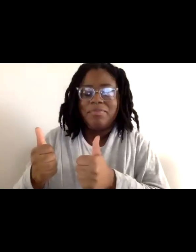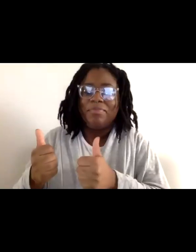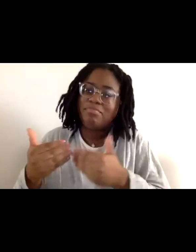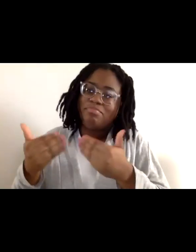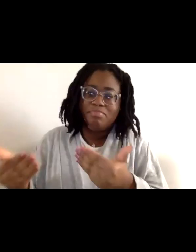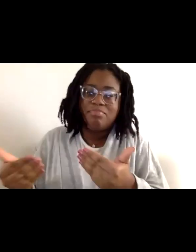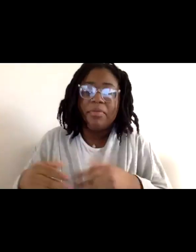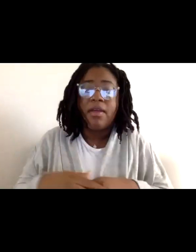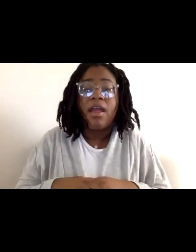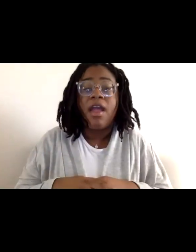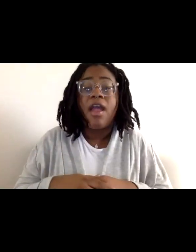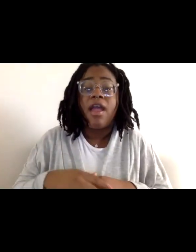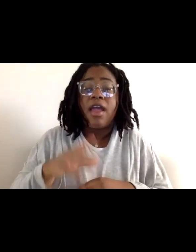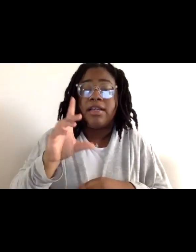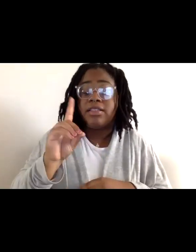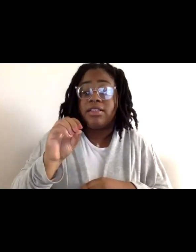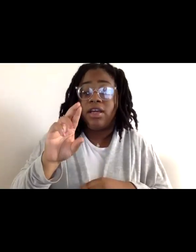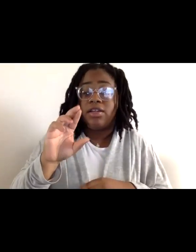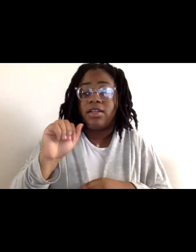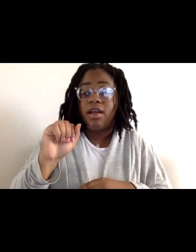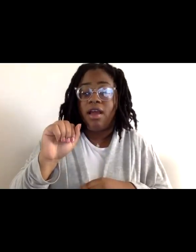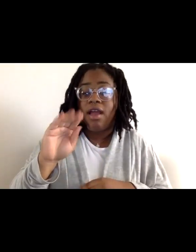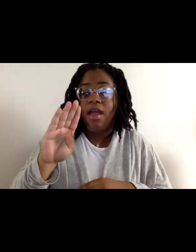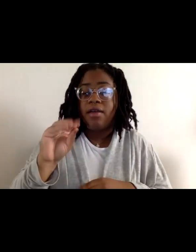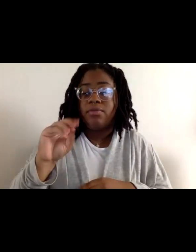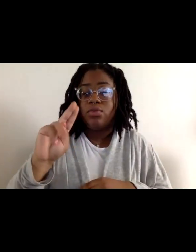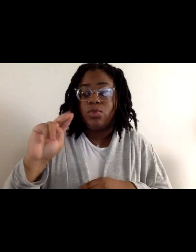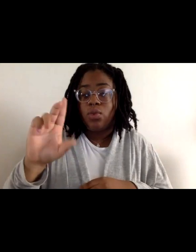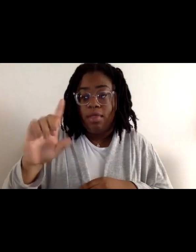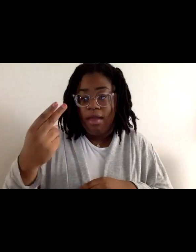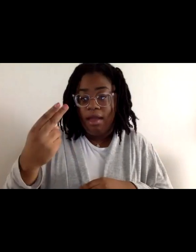As Dr. Abdullah goes through the education,